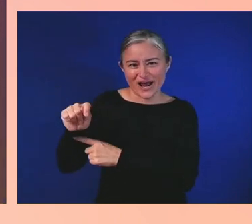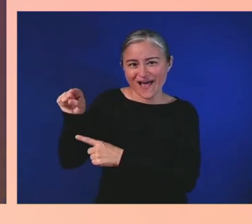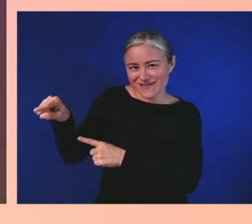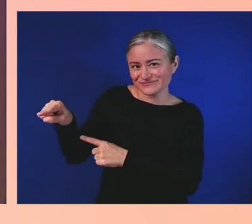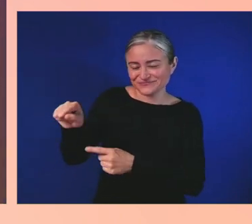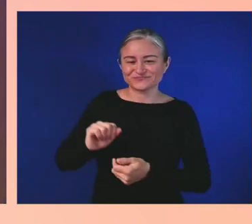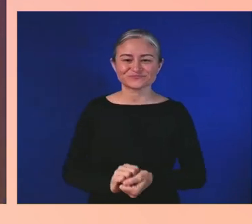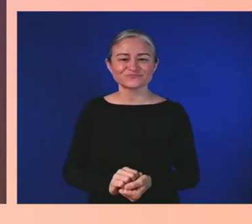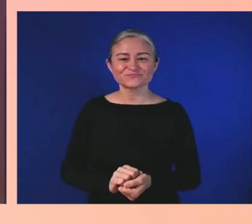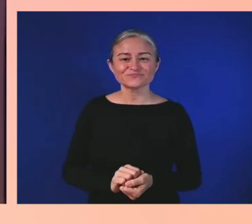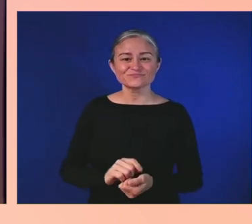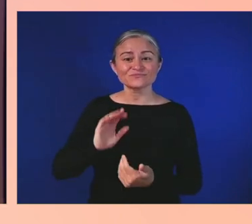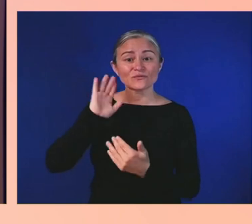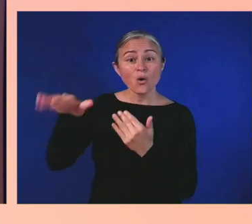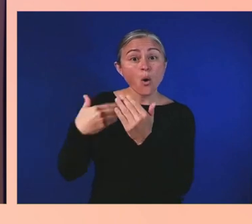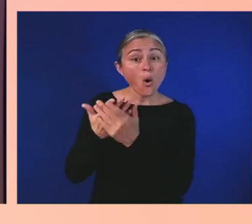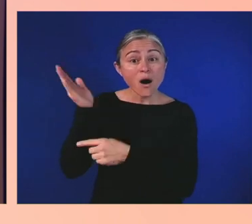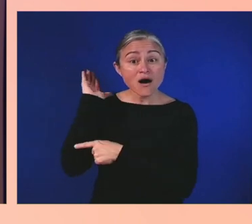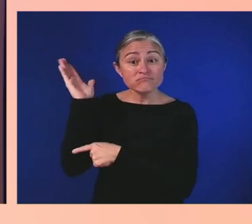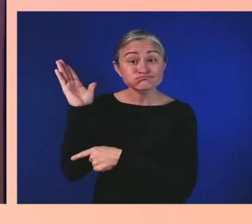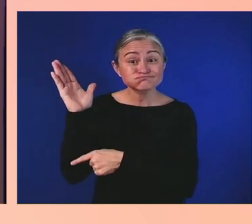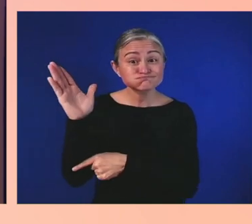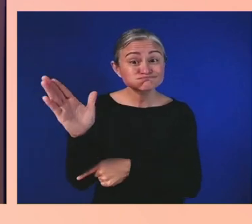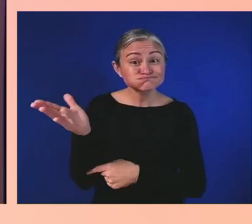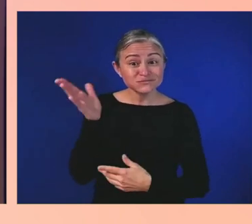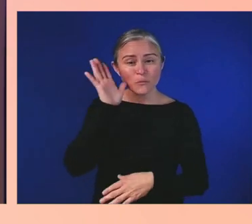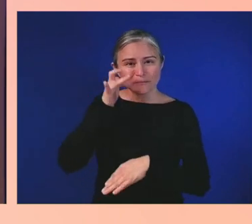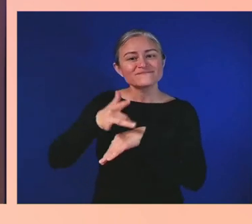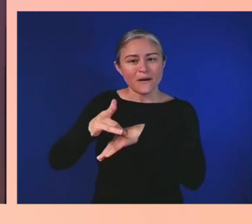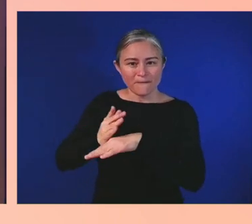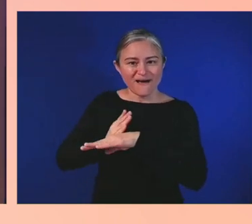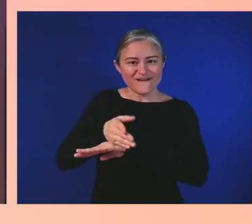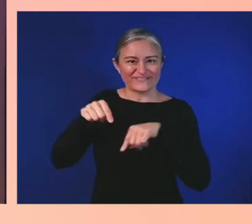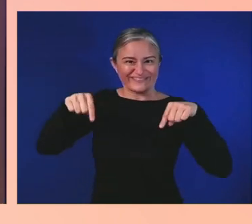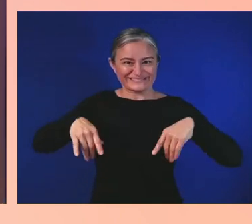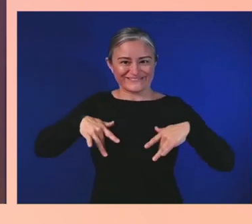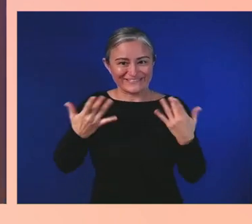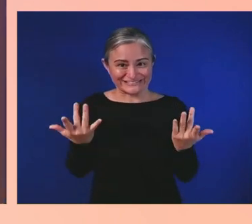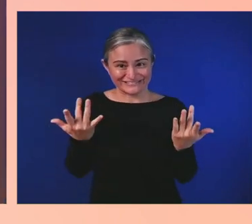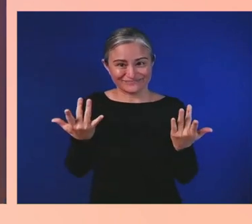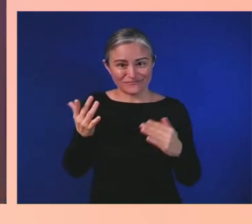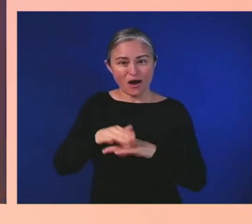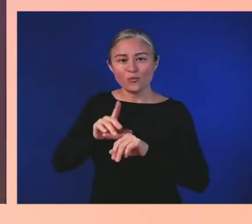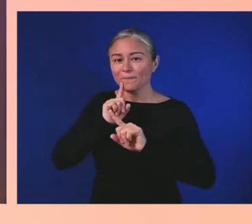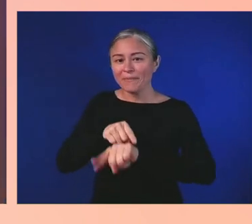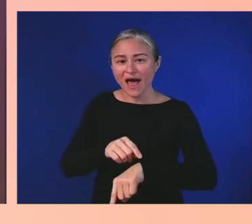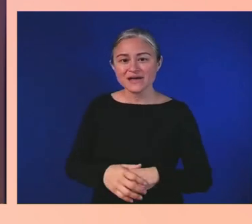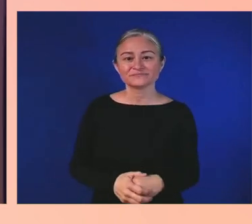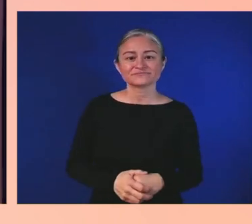you can watch at a pace and a time that works for you. Now, we all know that